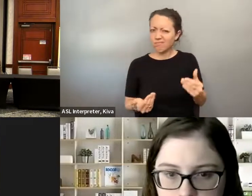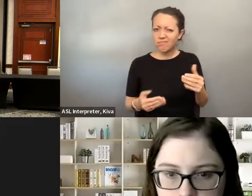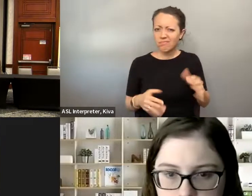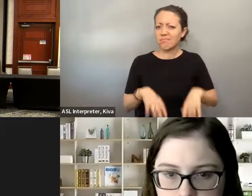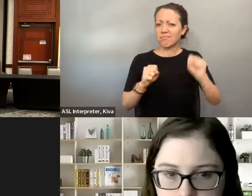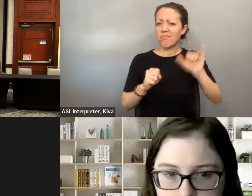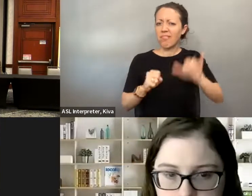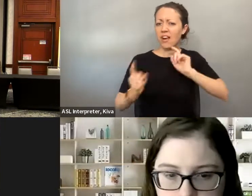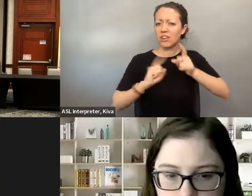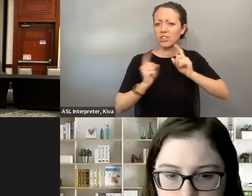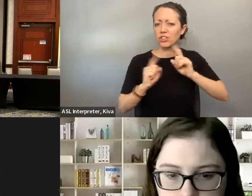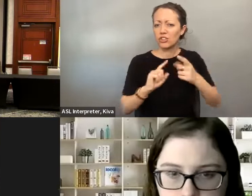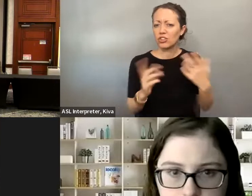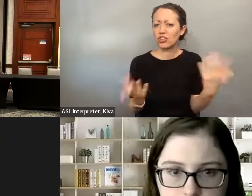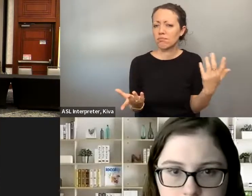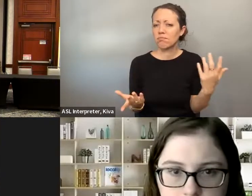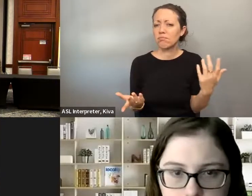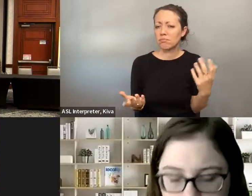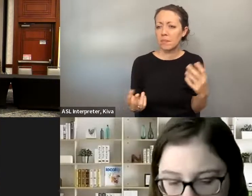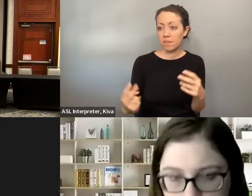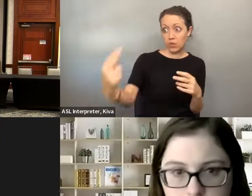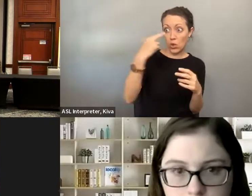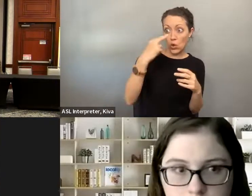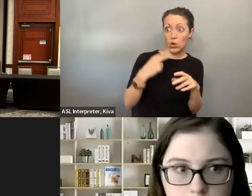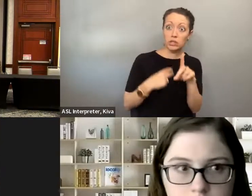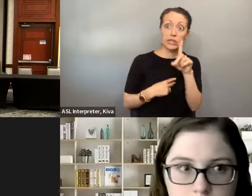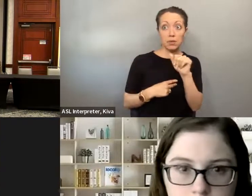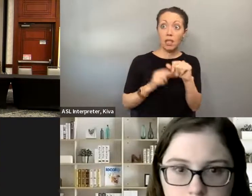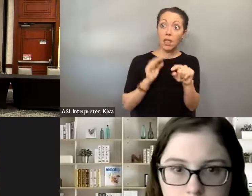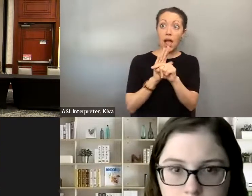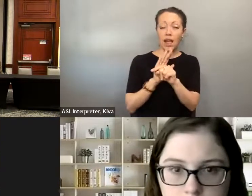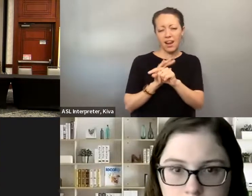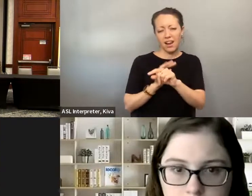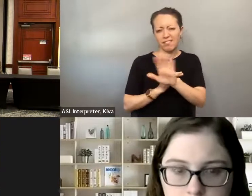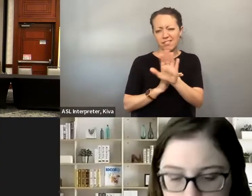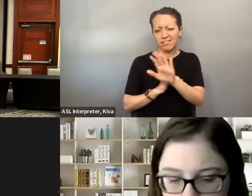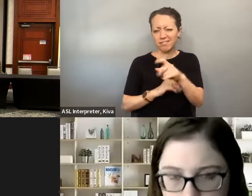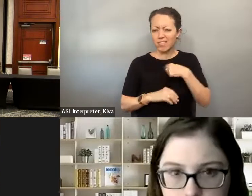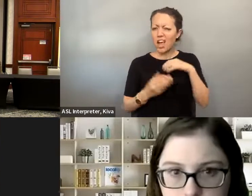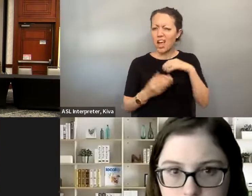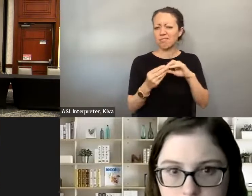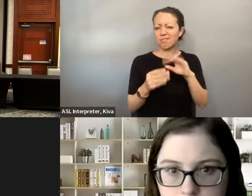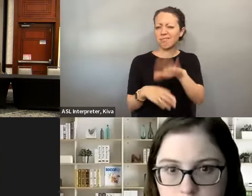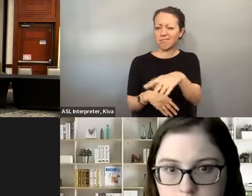So let's just make it. You turn that What potential what people?